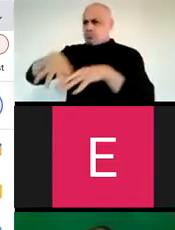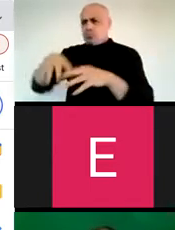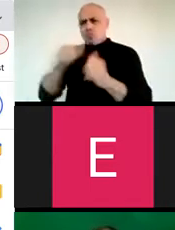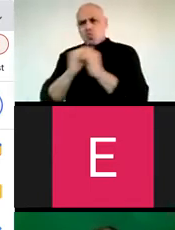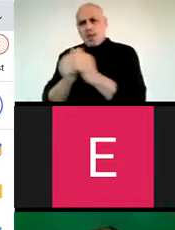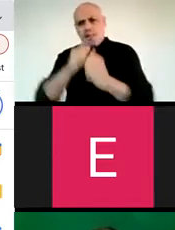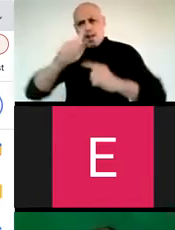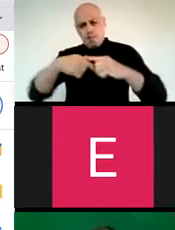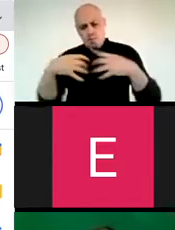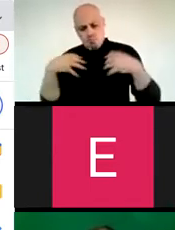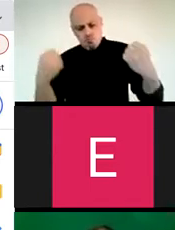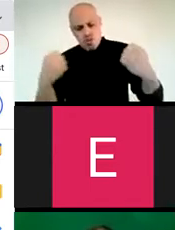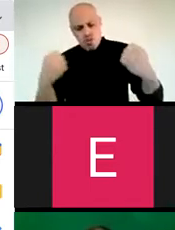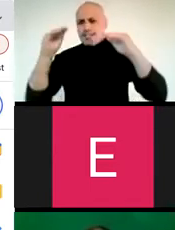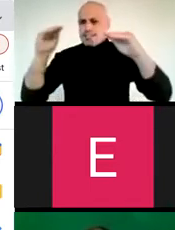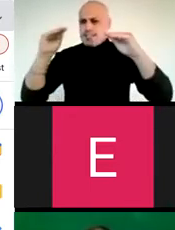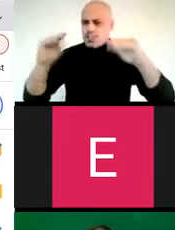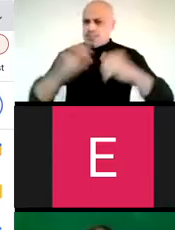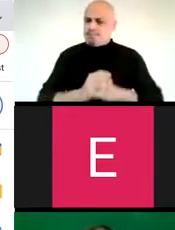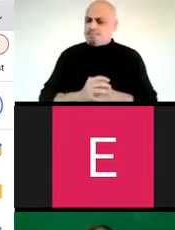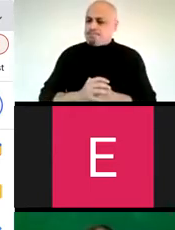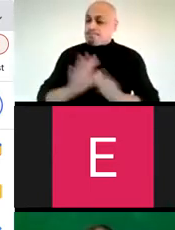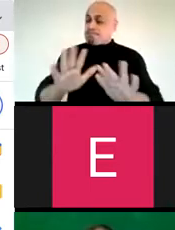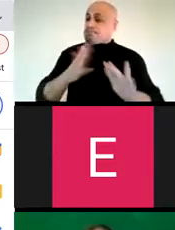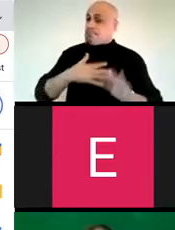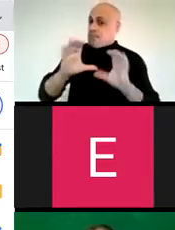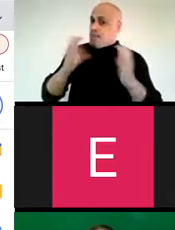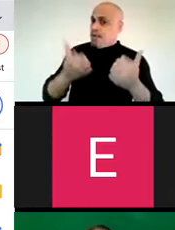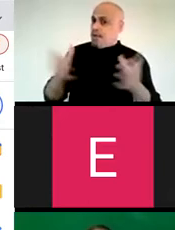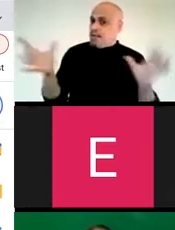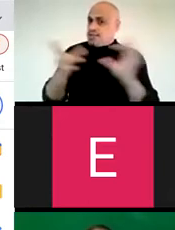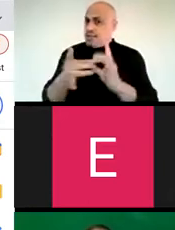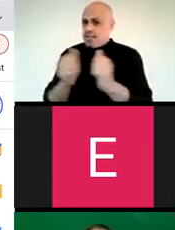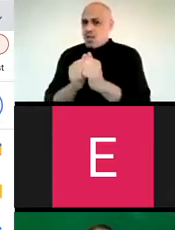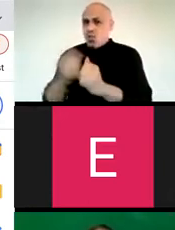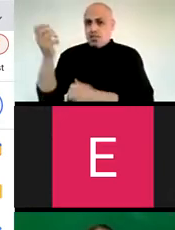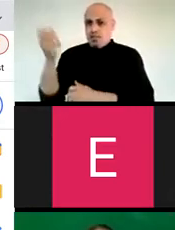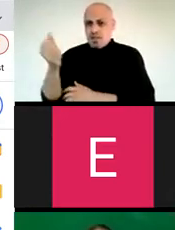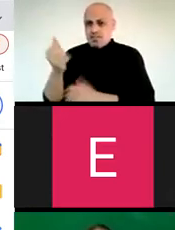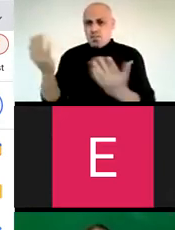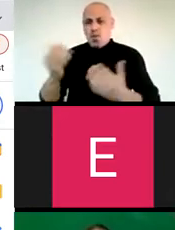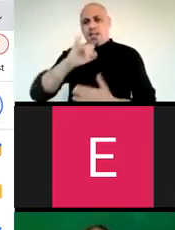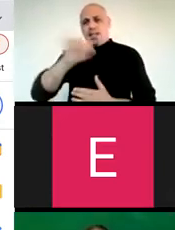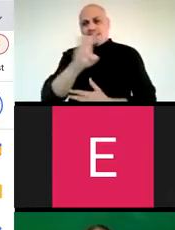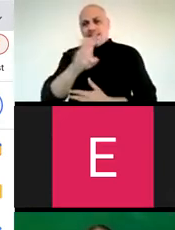woven a wonderful thing together around bravery and teaching. So, my class that is connected with